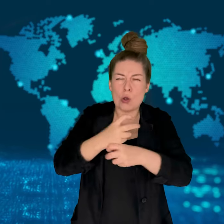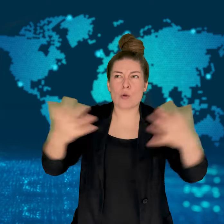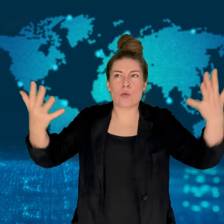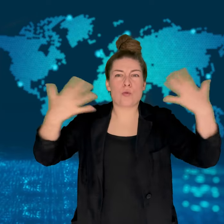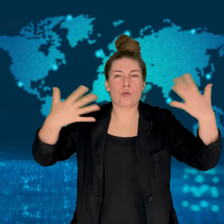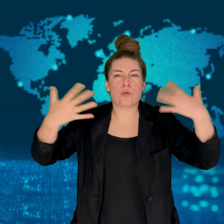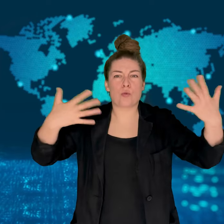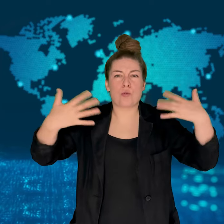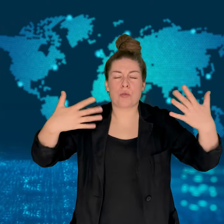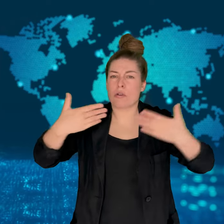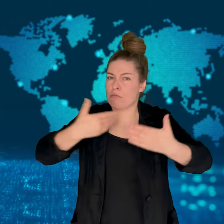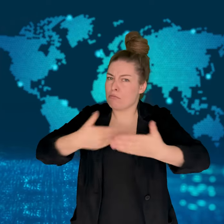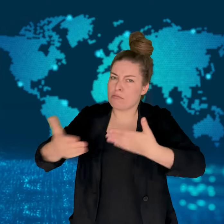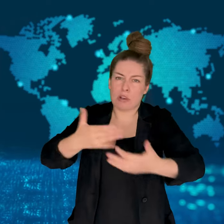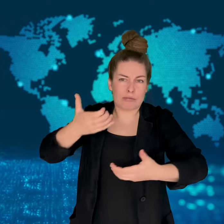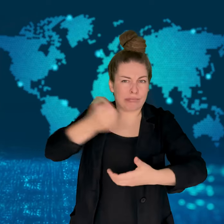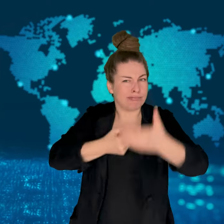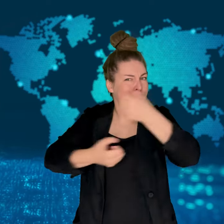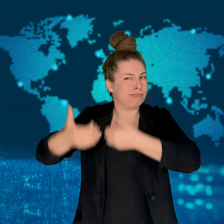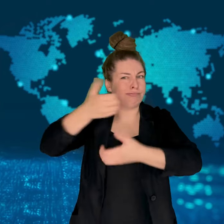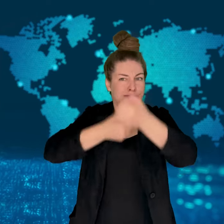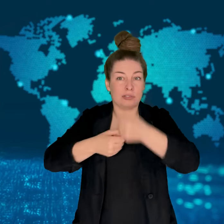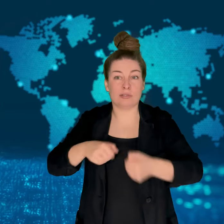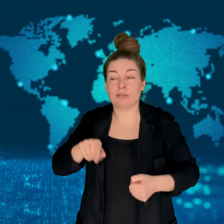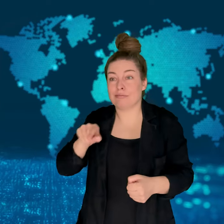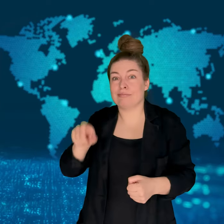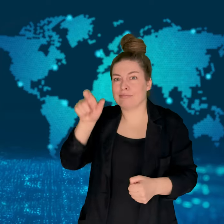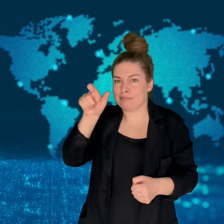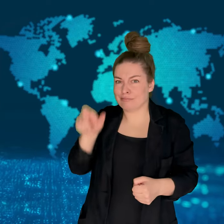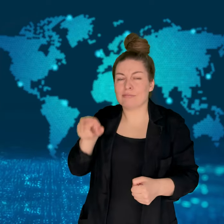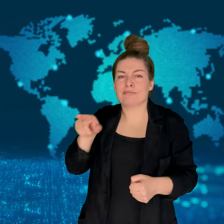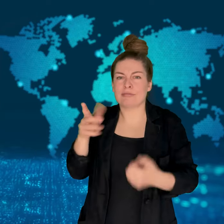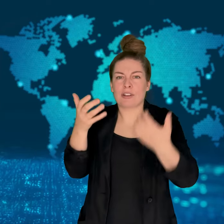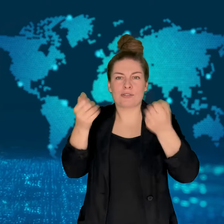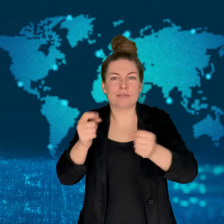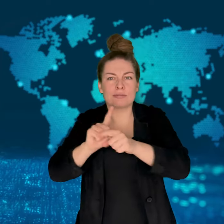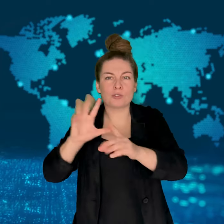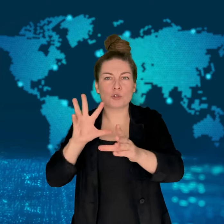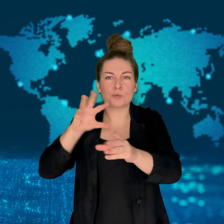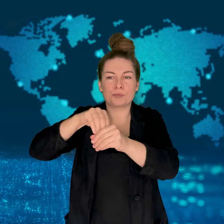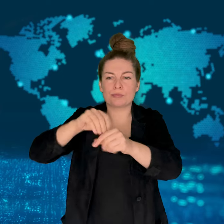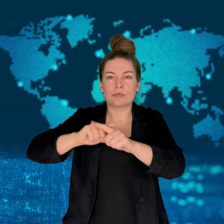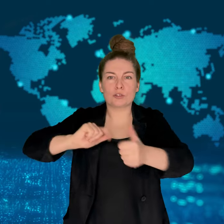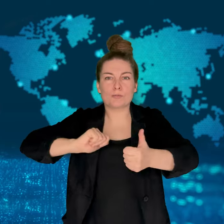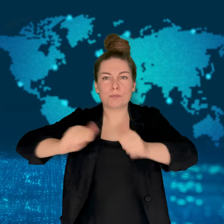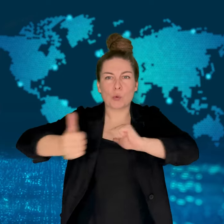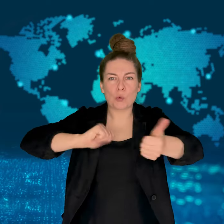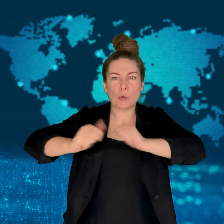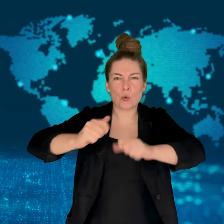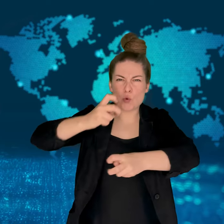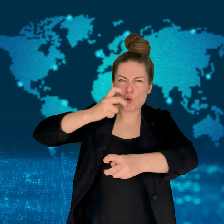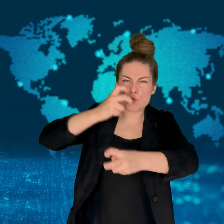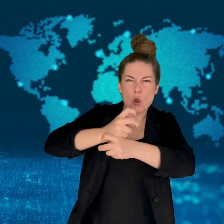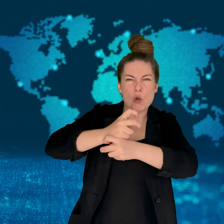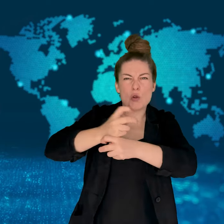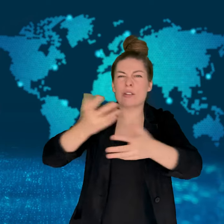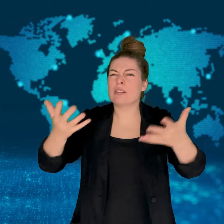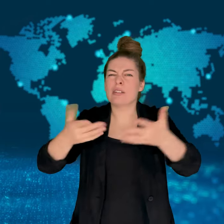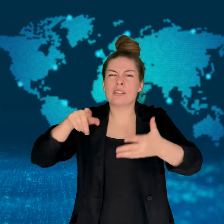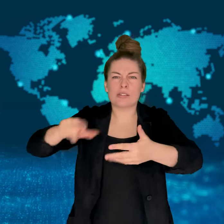The 34-year-old made the achievement despite difficulties in taking her climb,